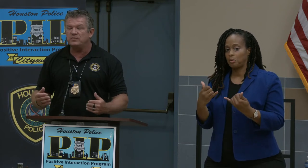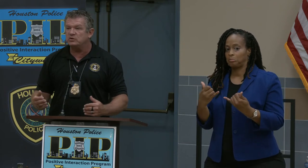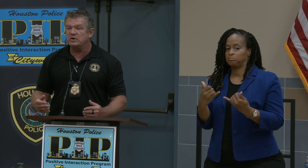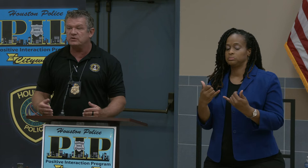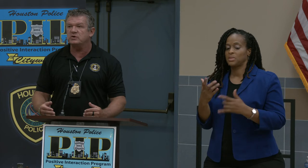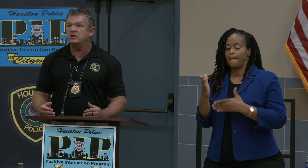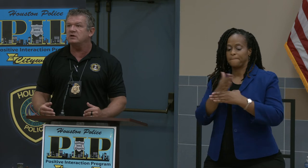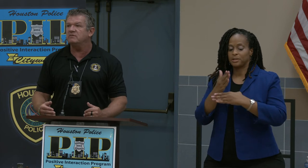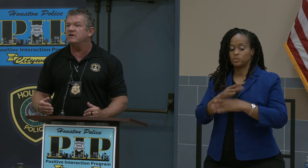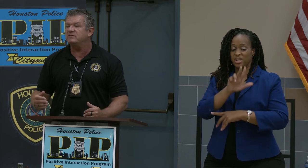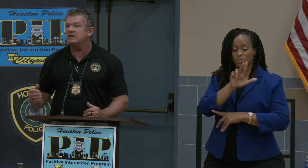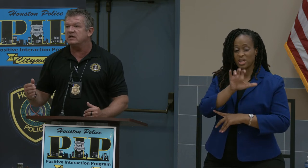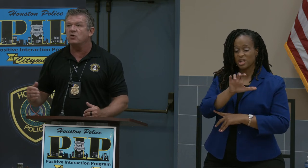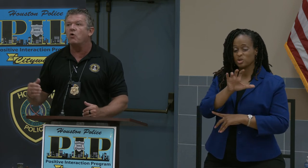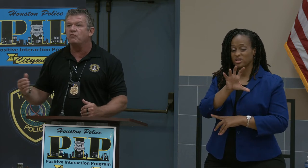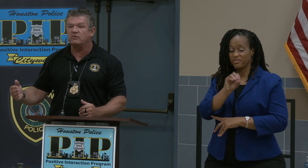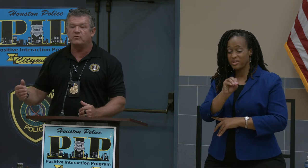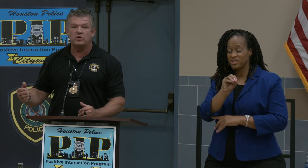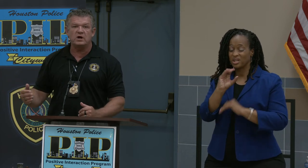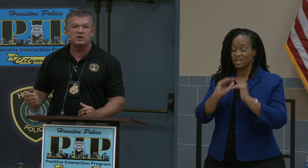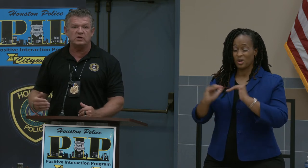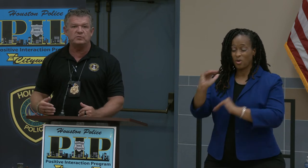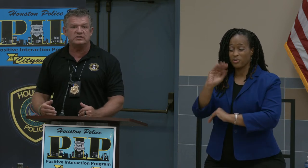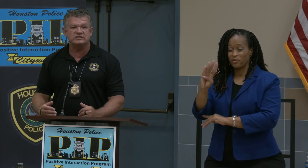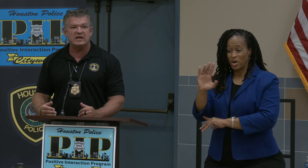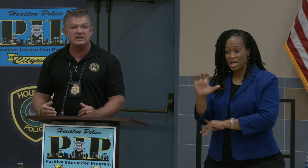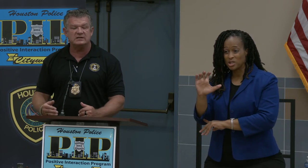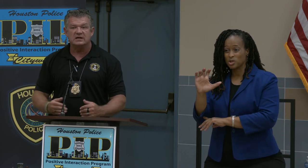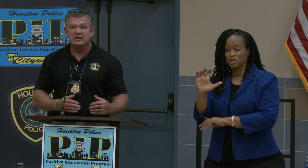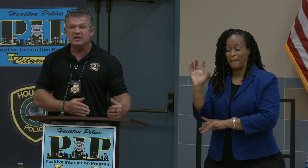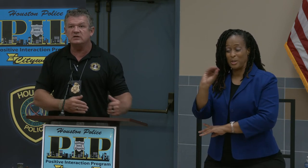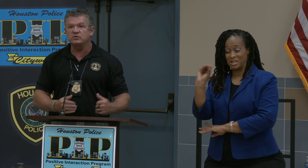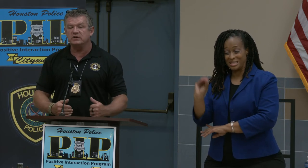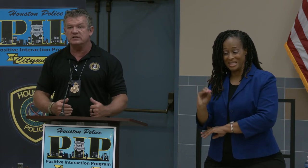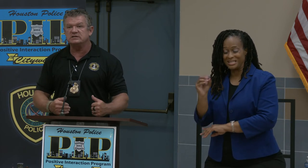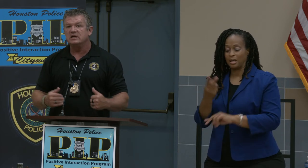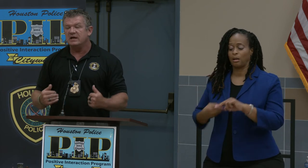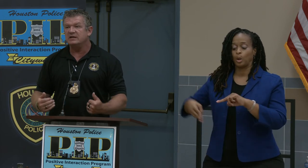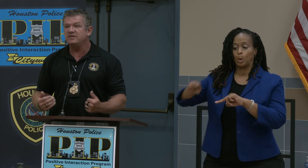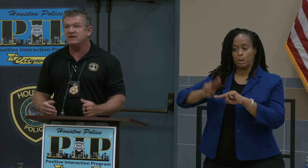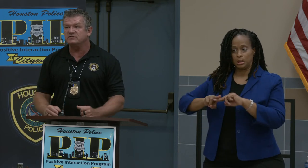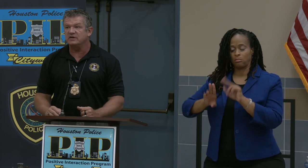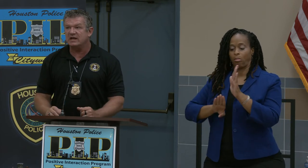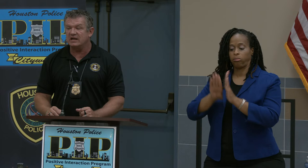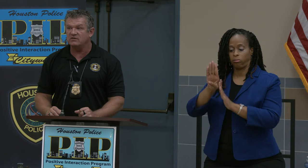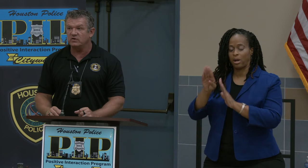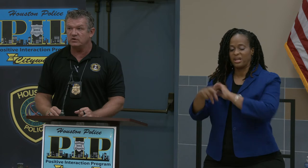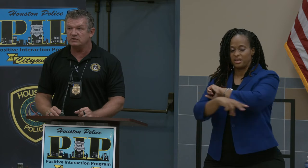between 3350 and over 400% increase in the thefts of the catalytic converters.